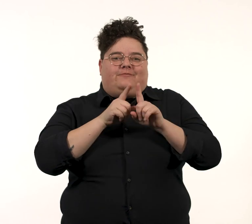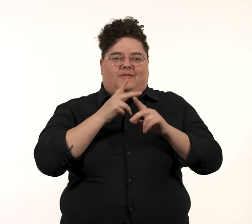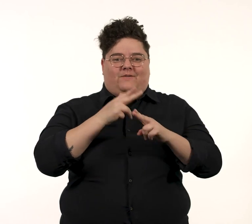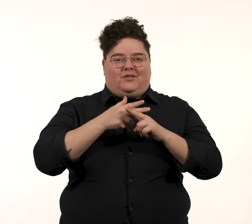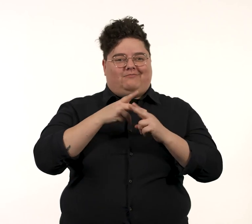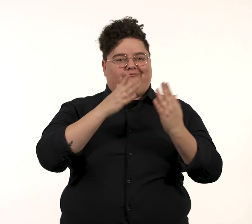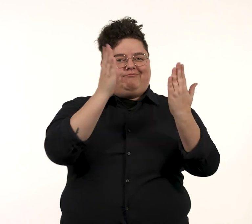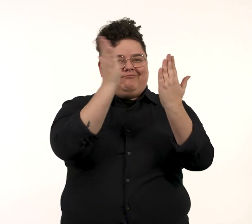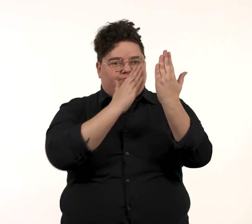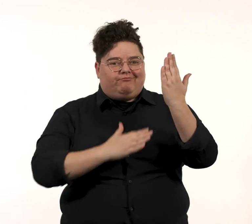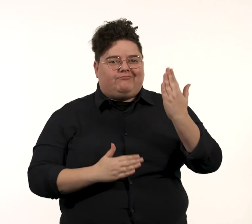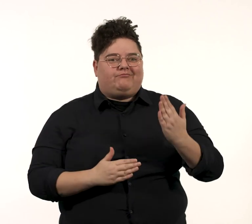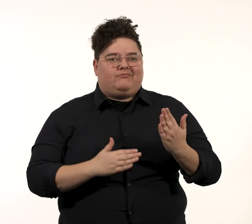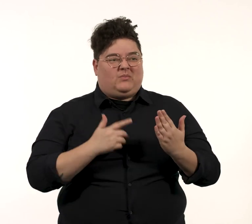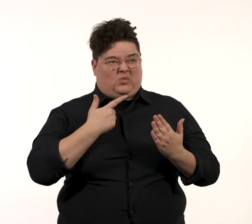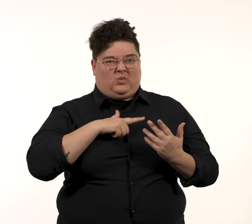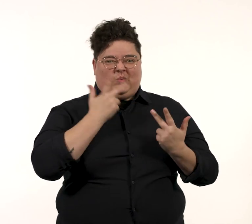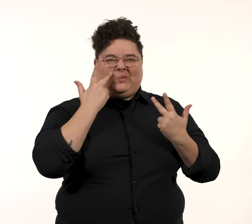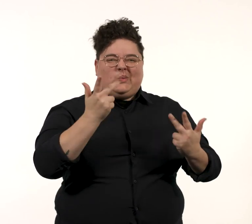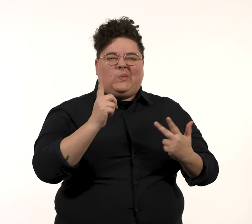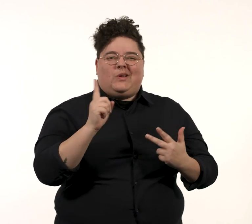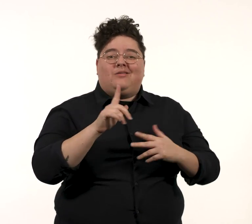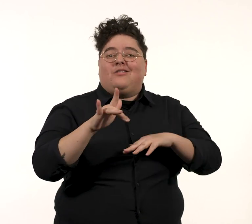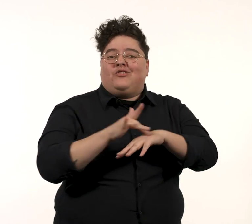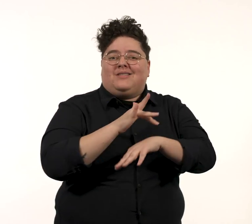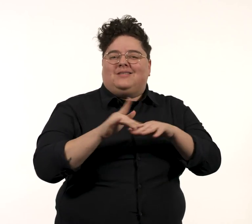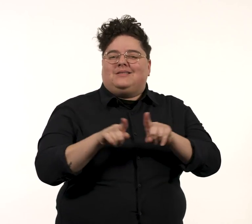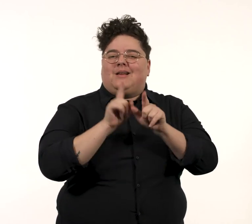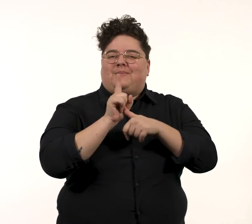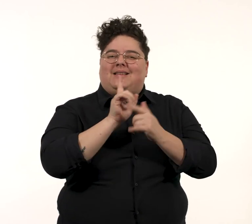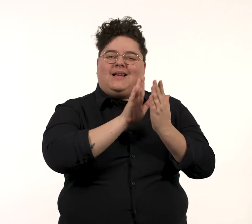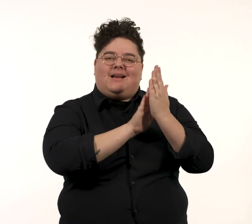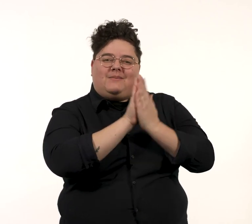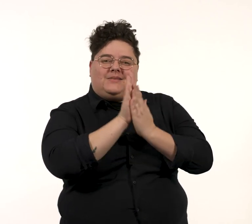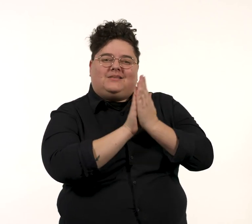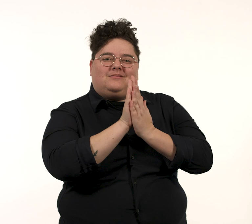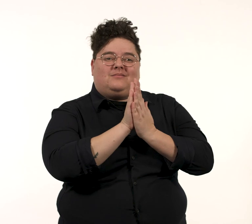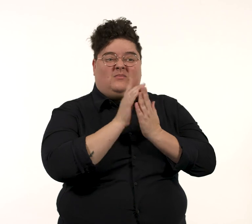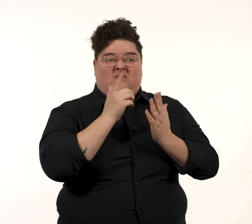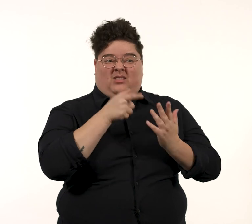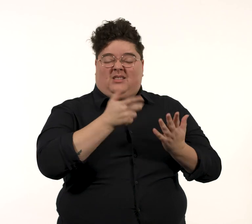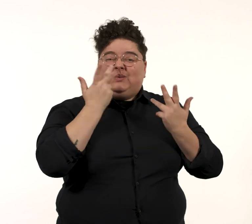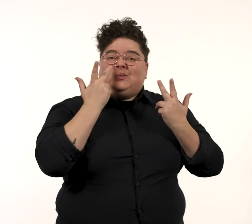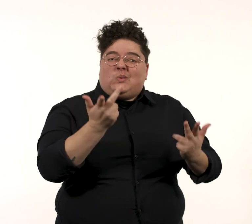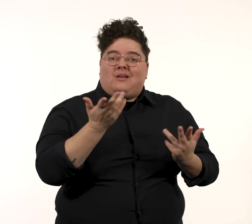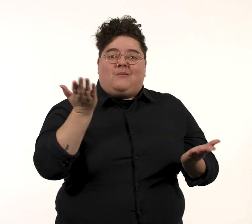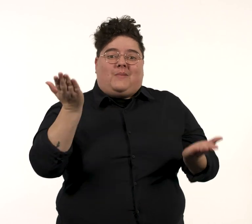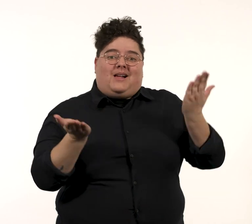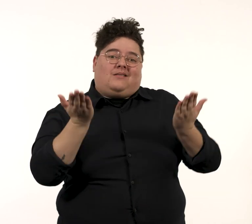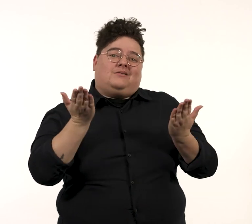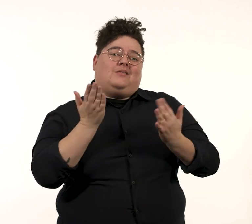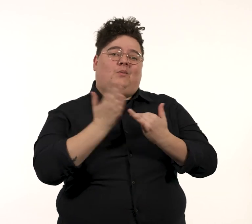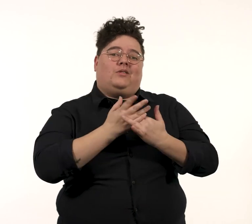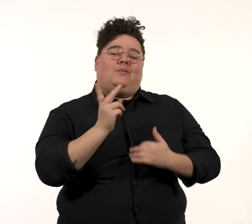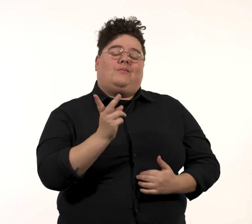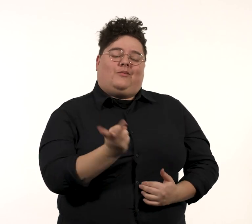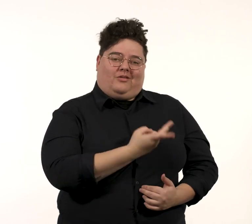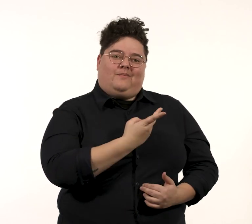as it is theatrical but intimate as well which shows the balance between them.